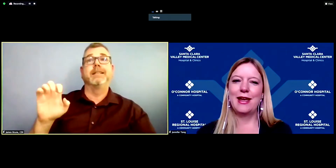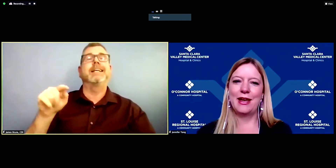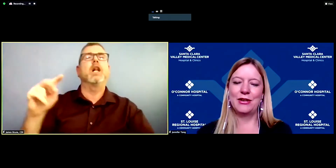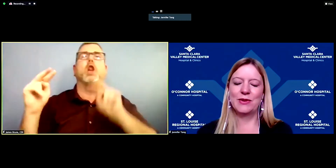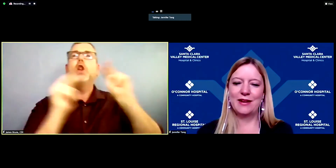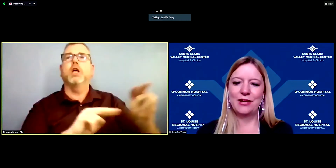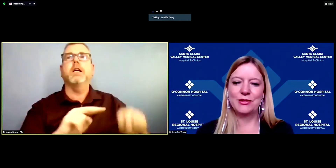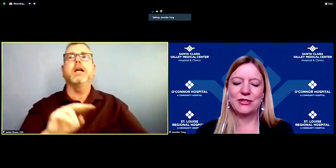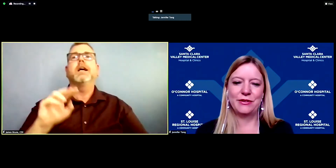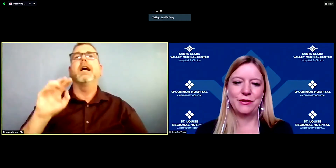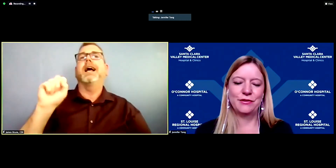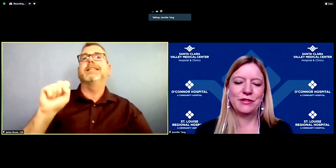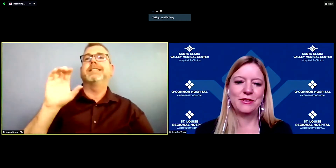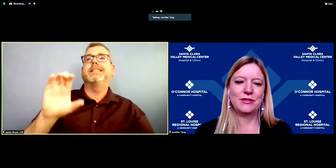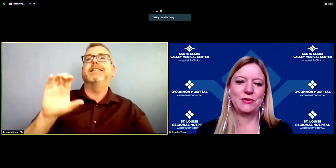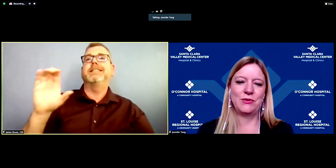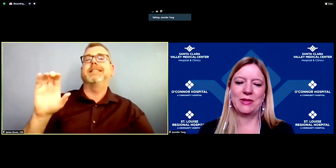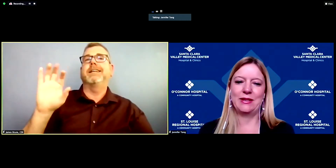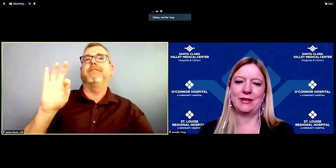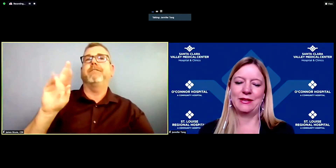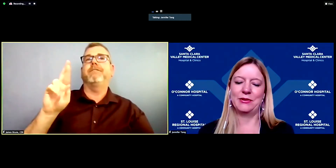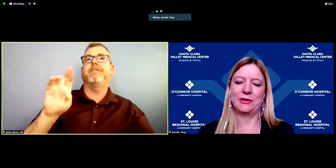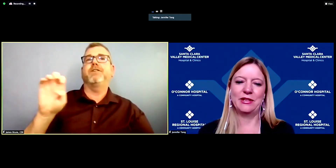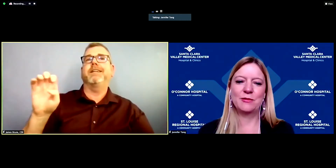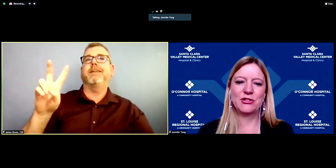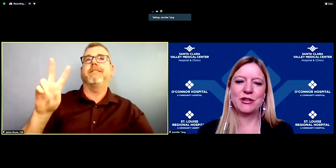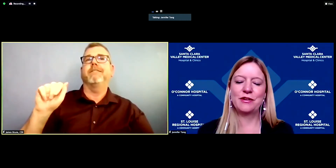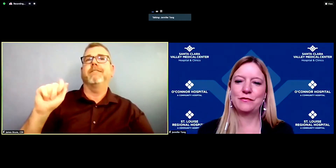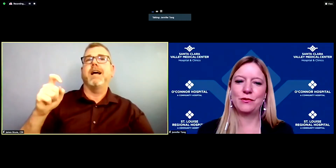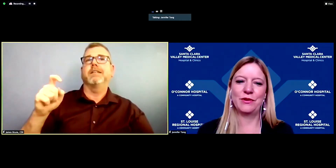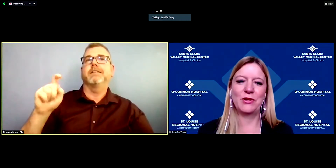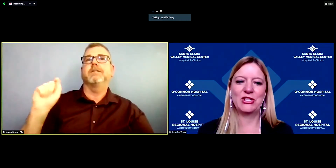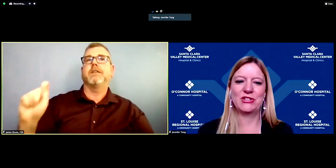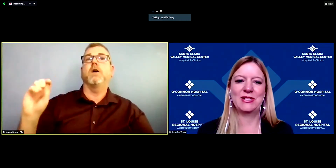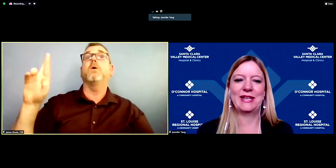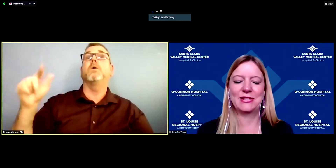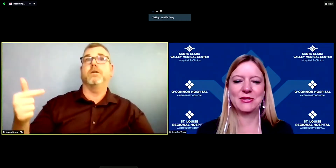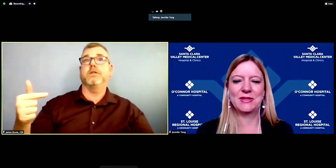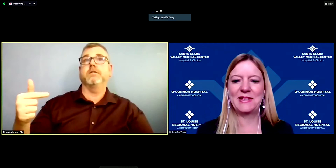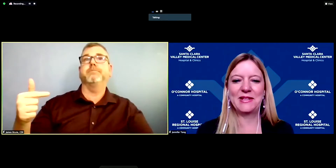And with that, I will turn it over to Hillary Armstrong for questions and answers. Thank you.